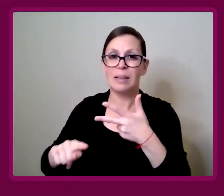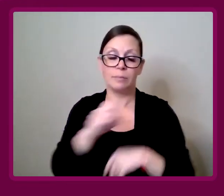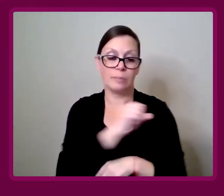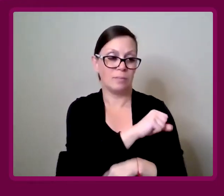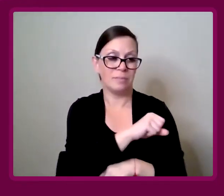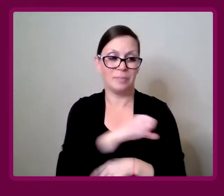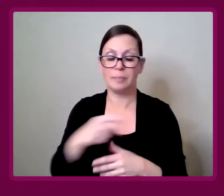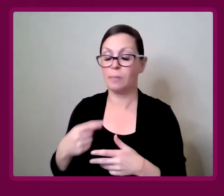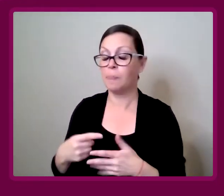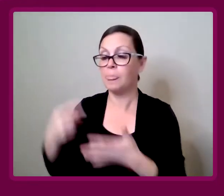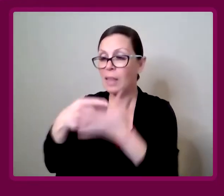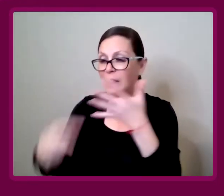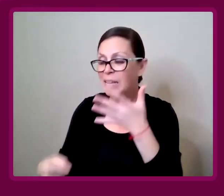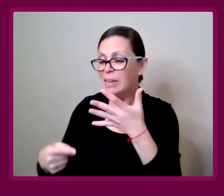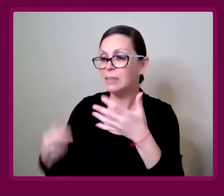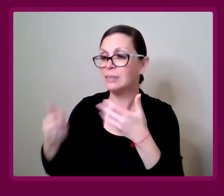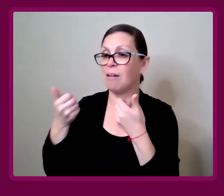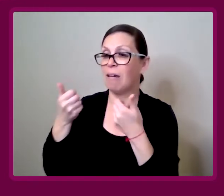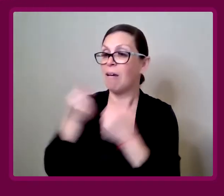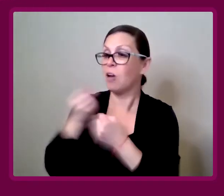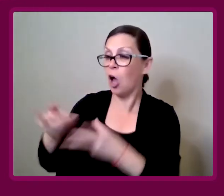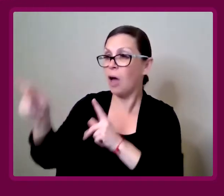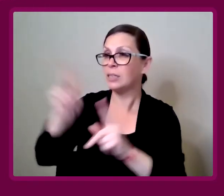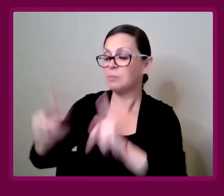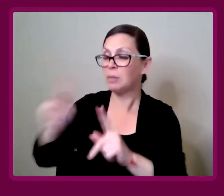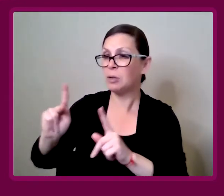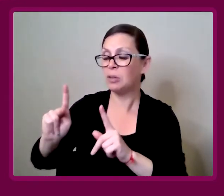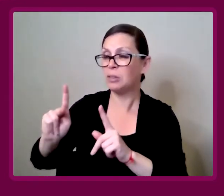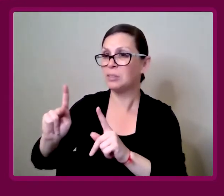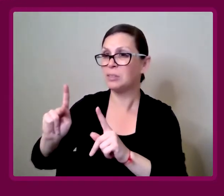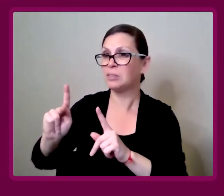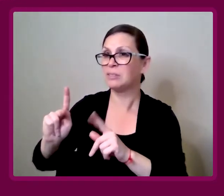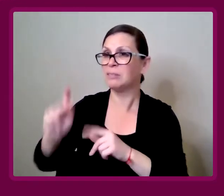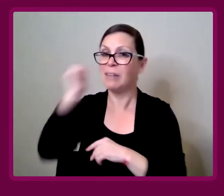Those elements just really hinder people's day to day lives.